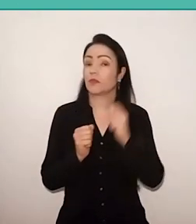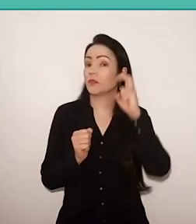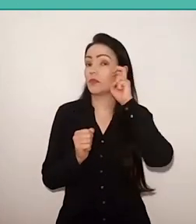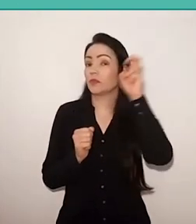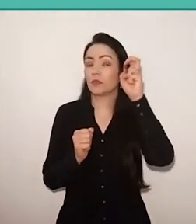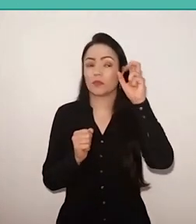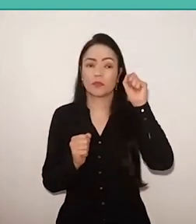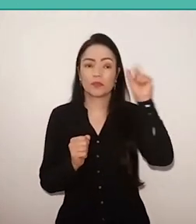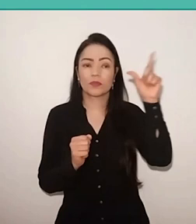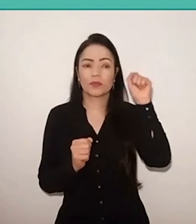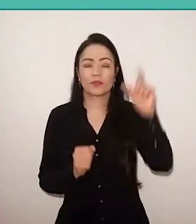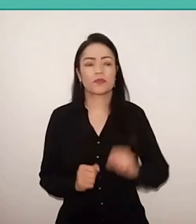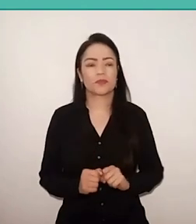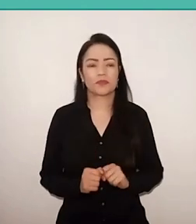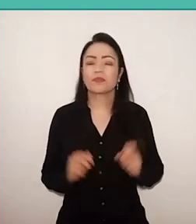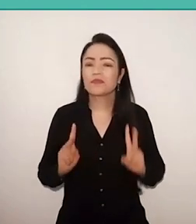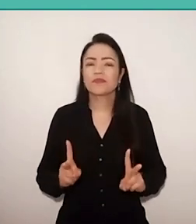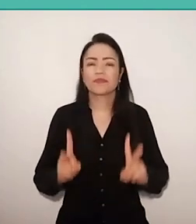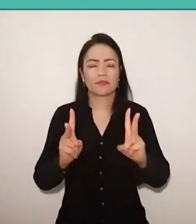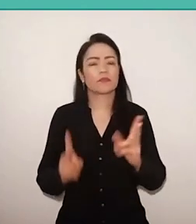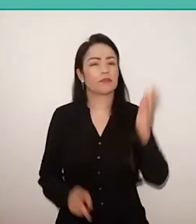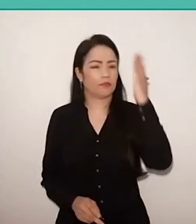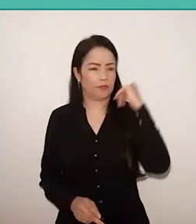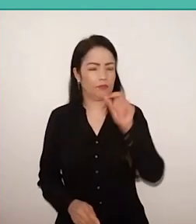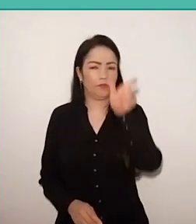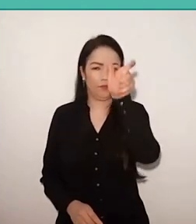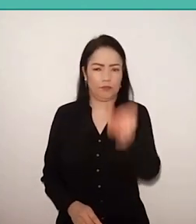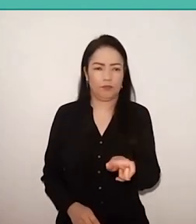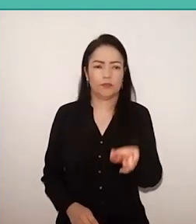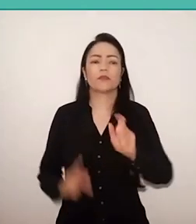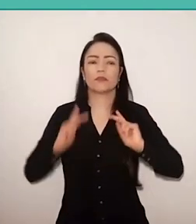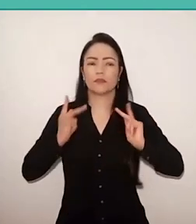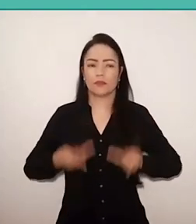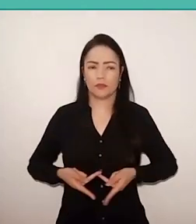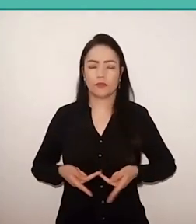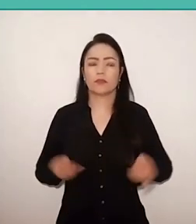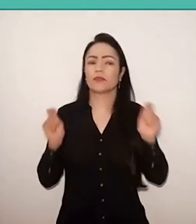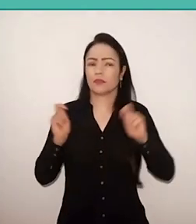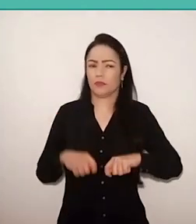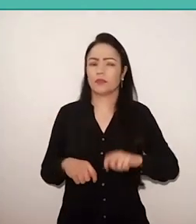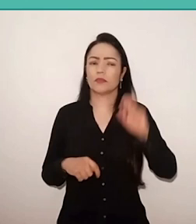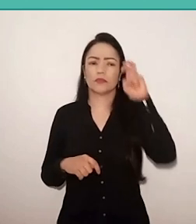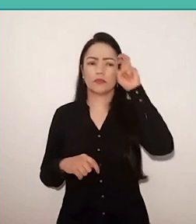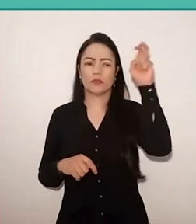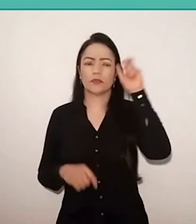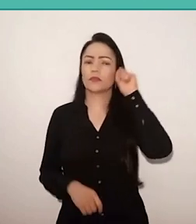always recognizes in human beings a producer of culture, as he dialogues with others,